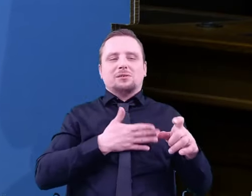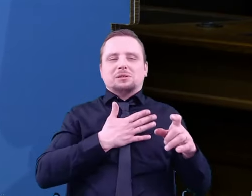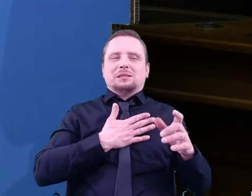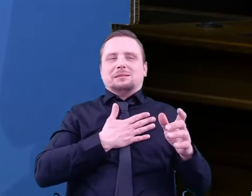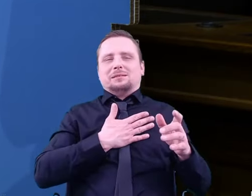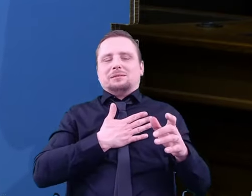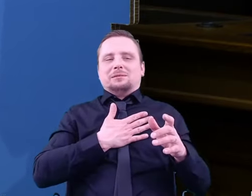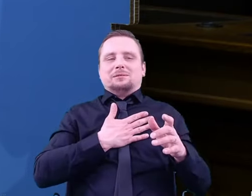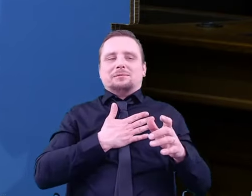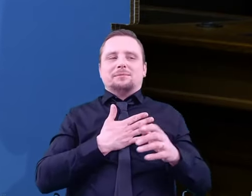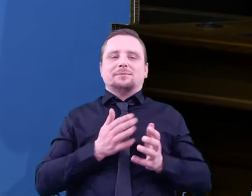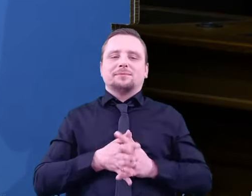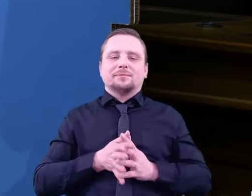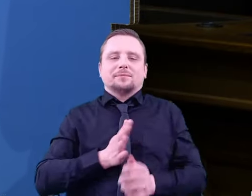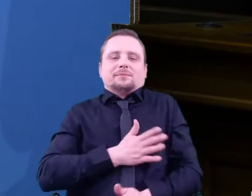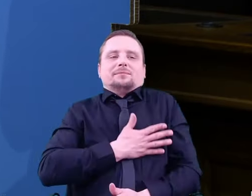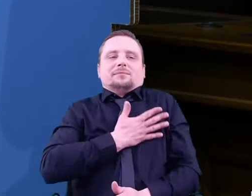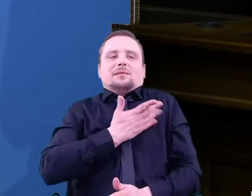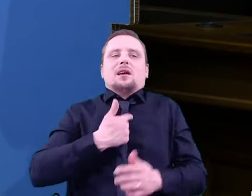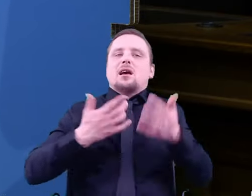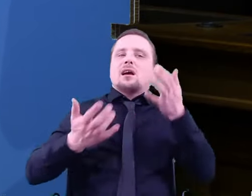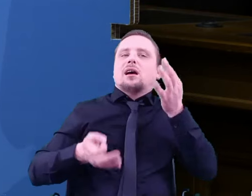Are we really alone in this world?